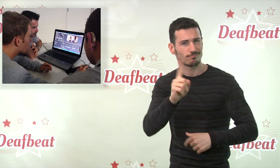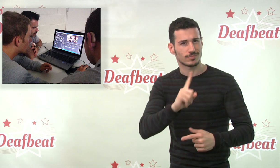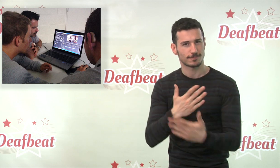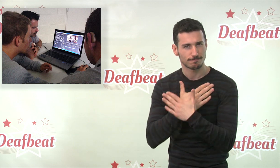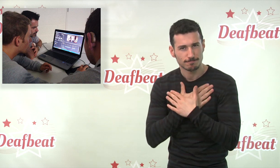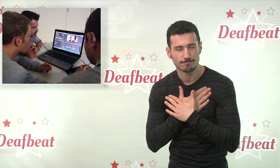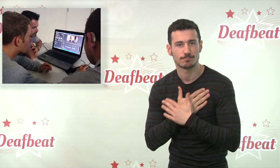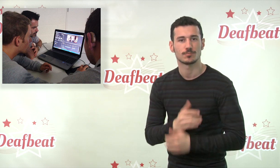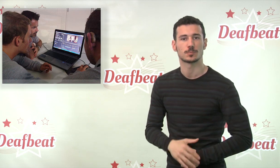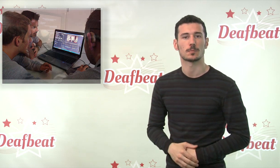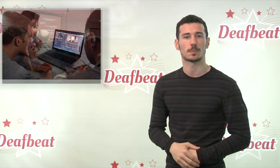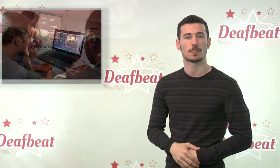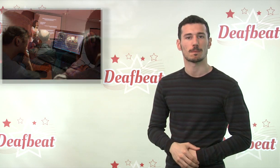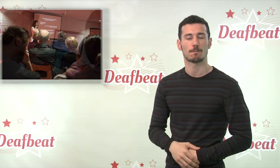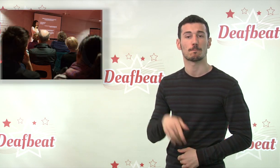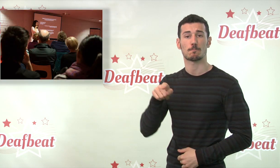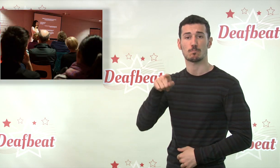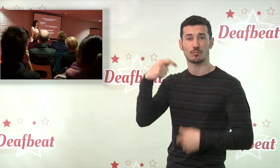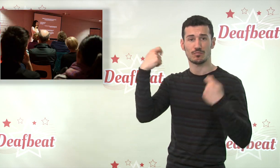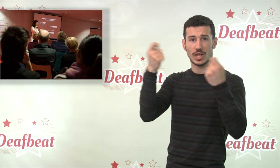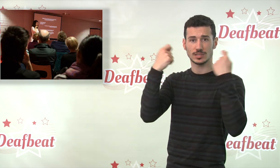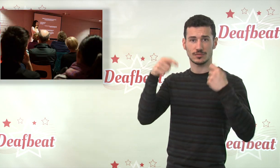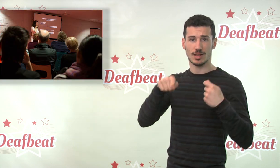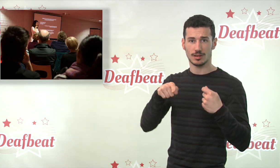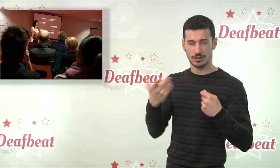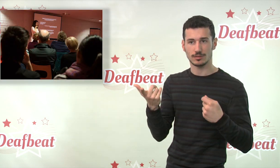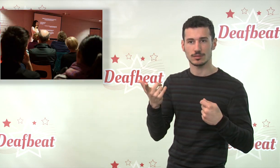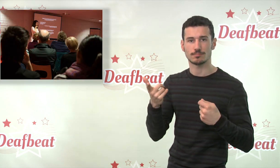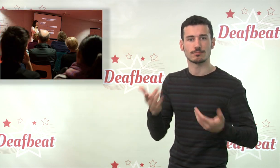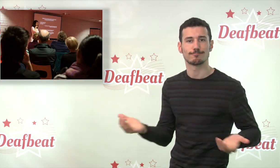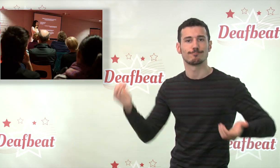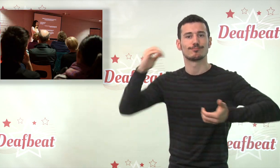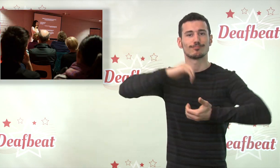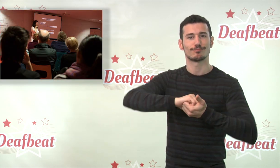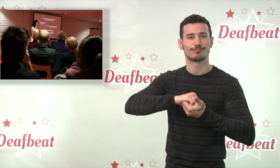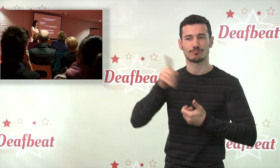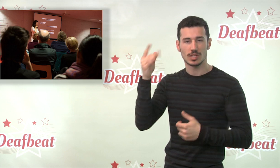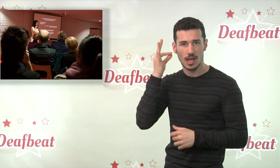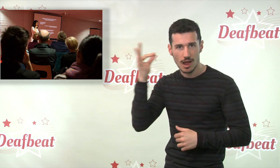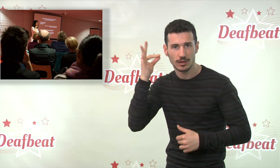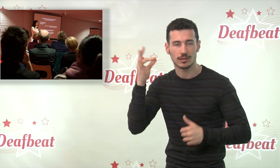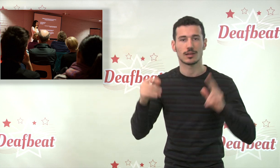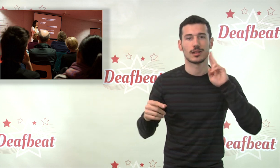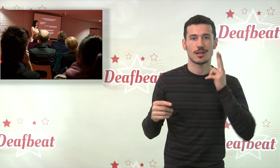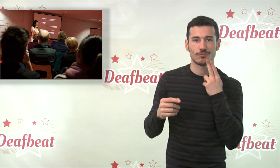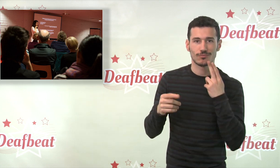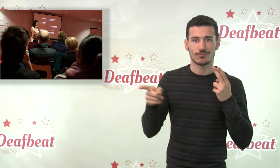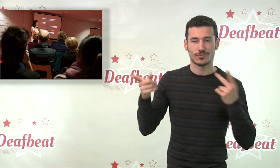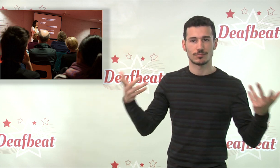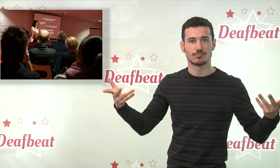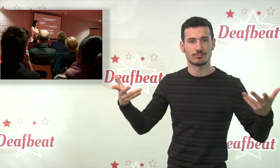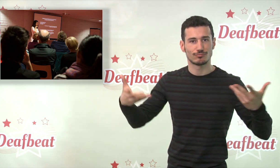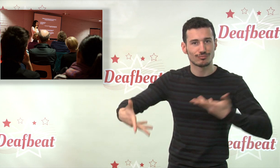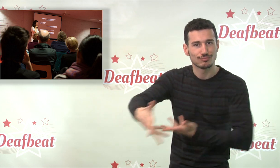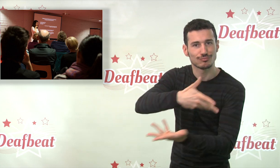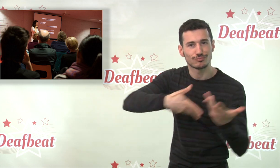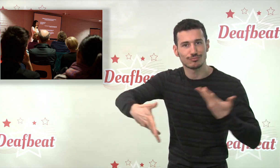also bridges the gap between Deaf and mainstream films in improving communications and